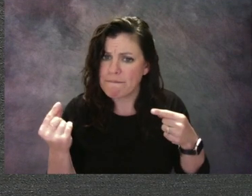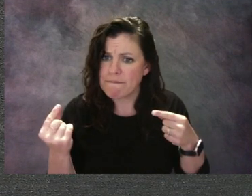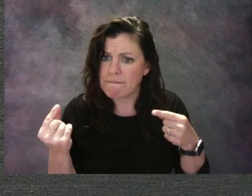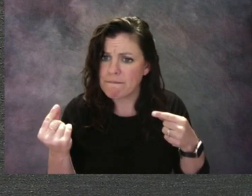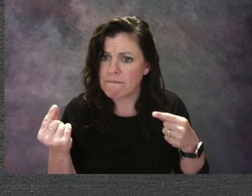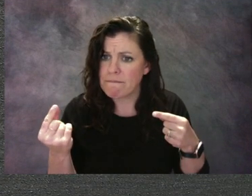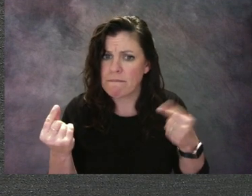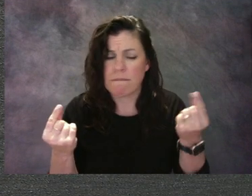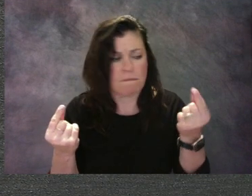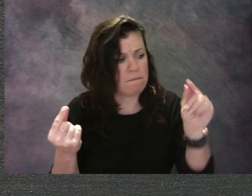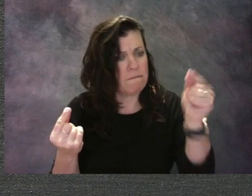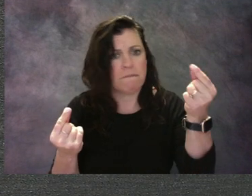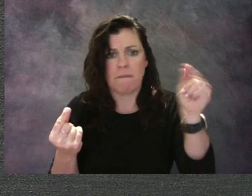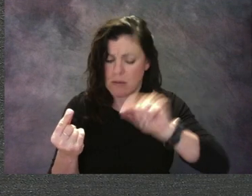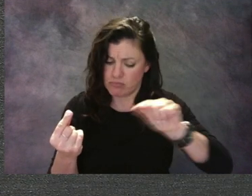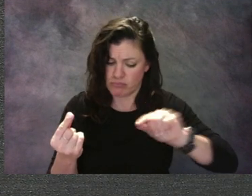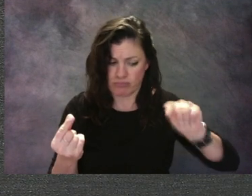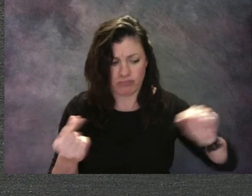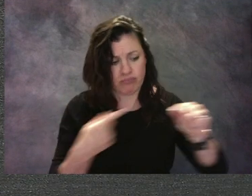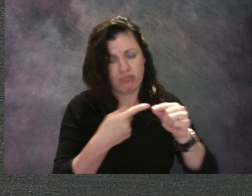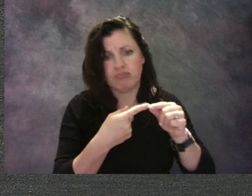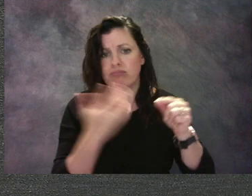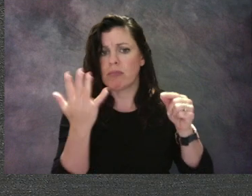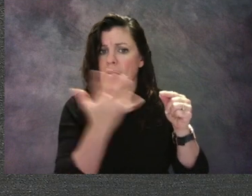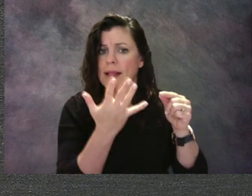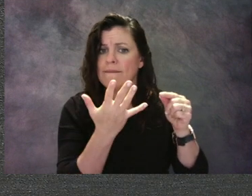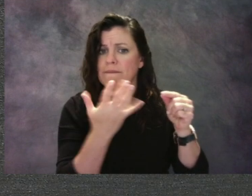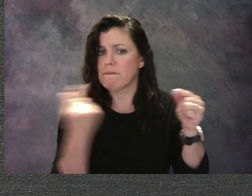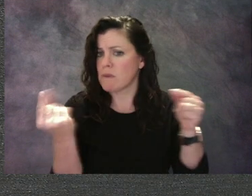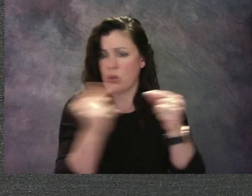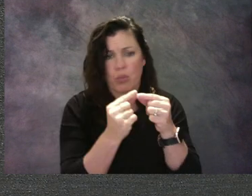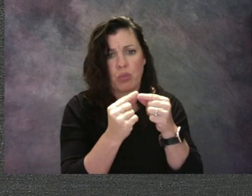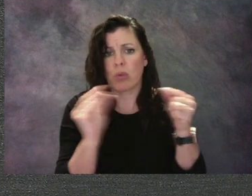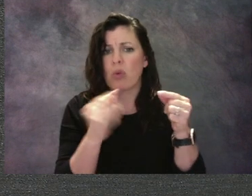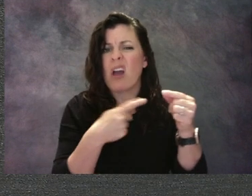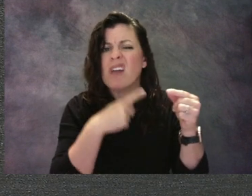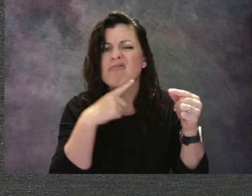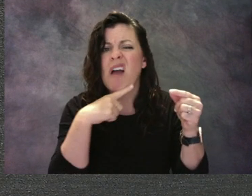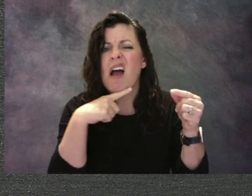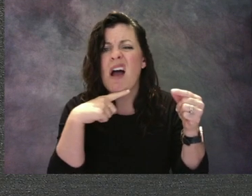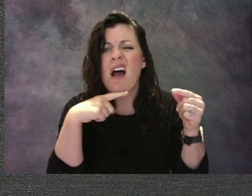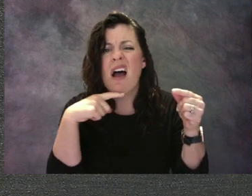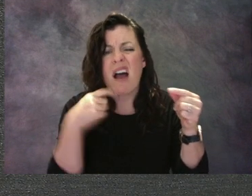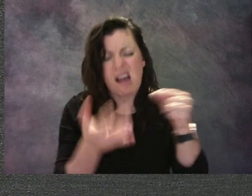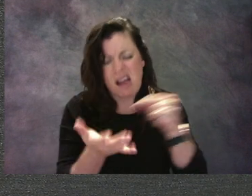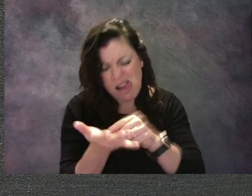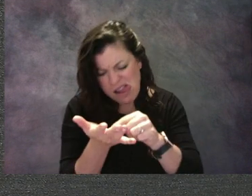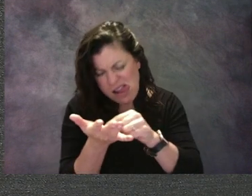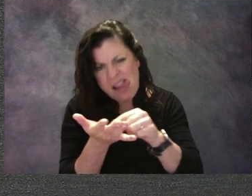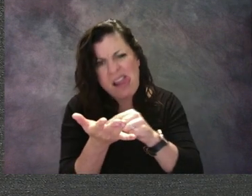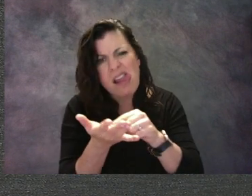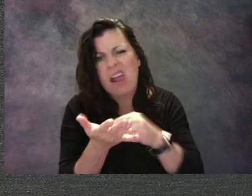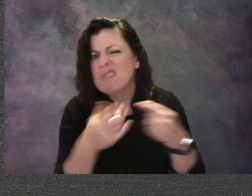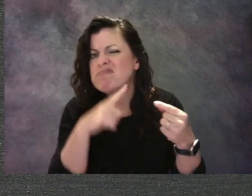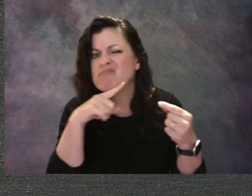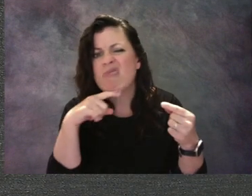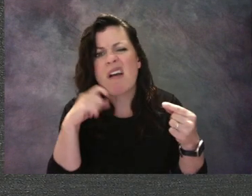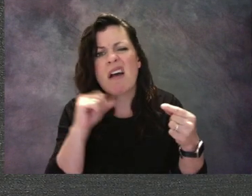It dries up and then it doesn't work anymore, so it's important to take care of your supplies, too. If you're done using your marker,